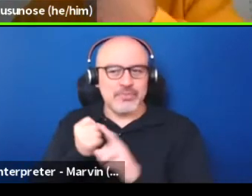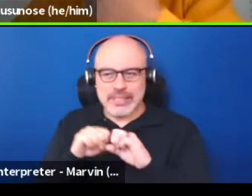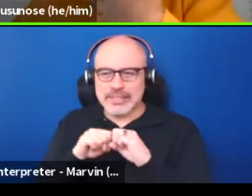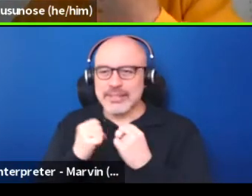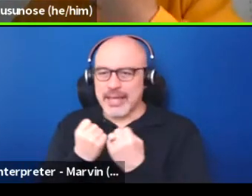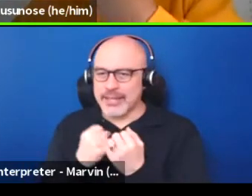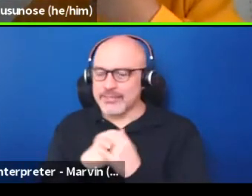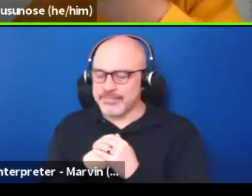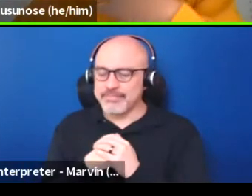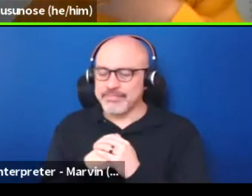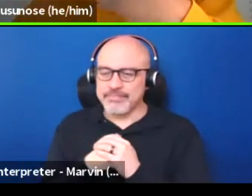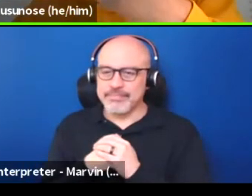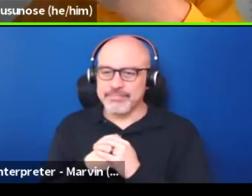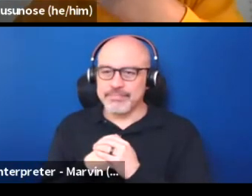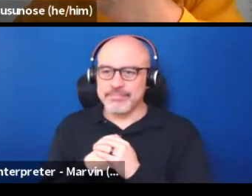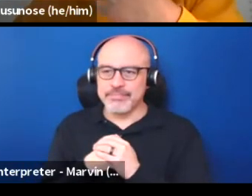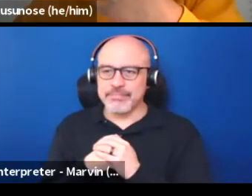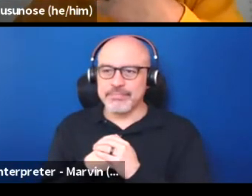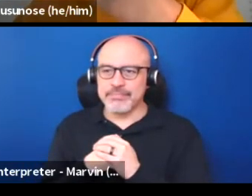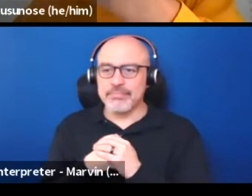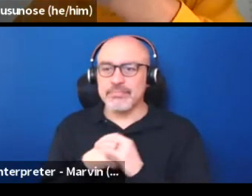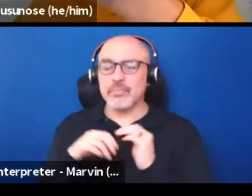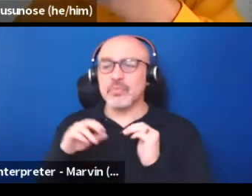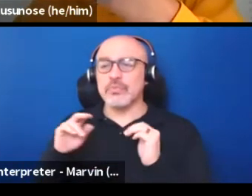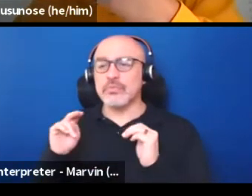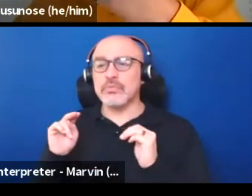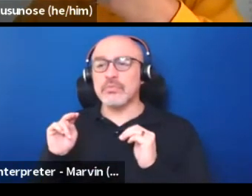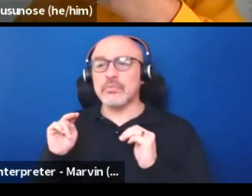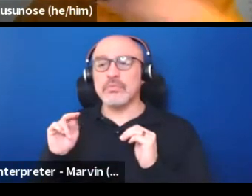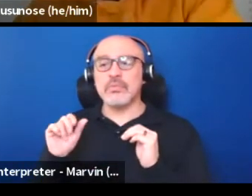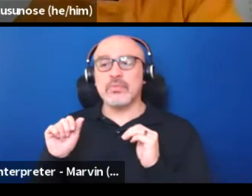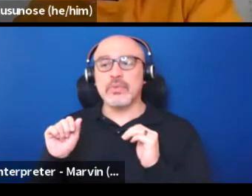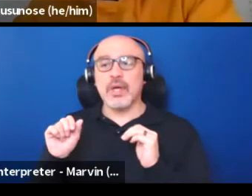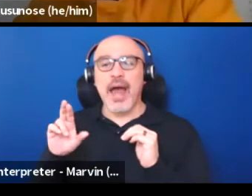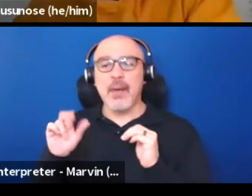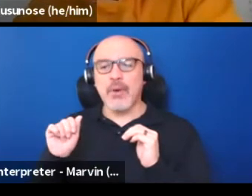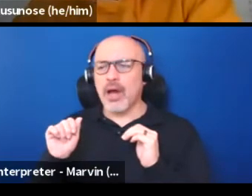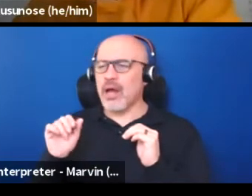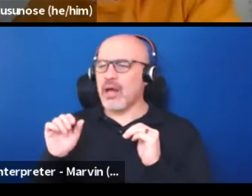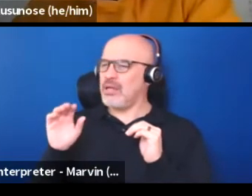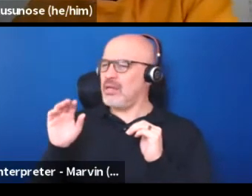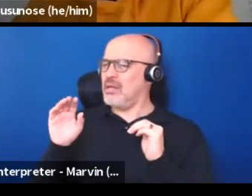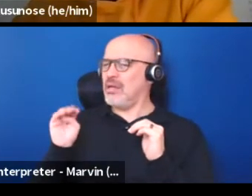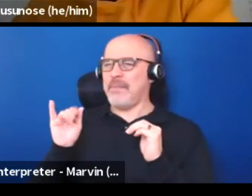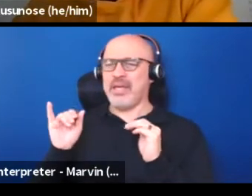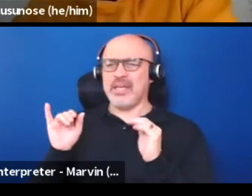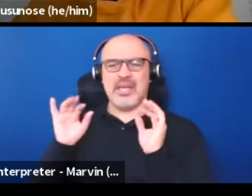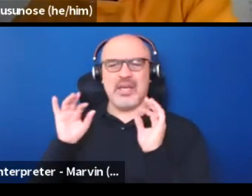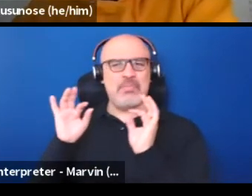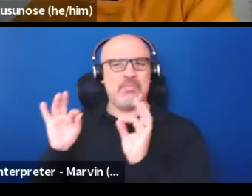Yeah. Thank you Miki, thank you. I think that's a perfect thing to transition us